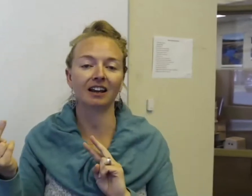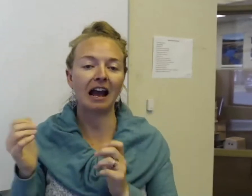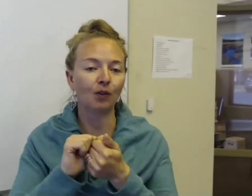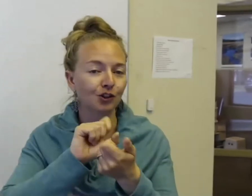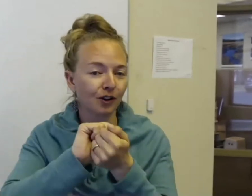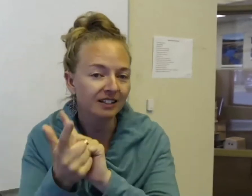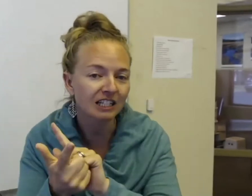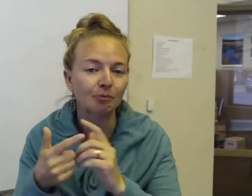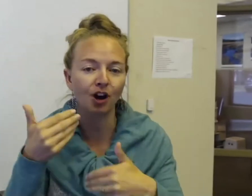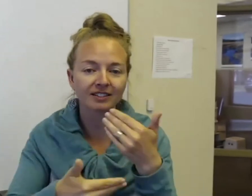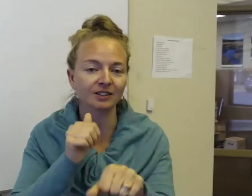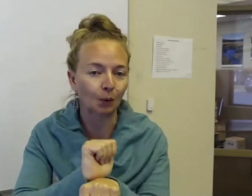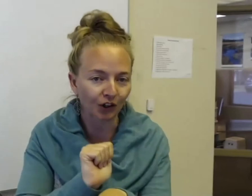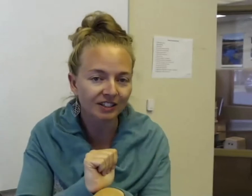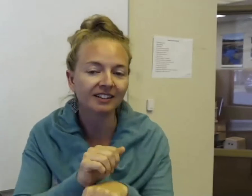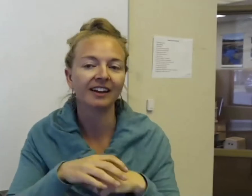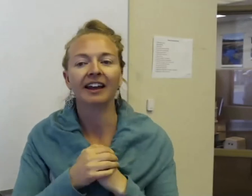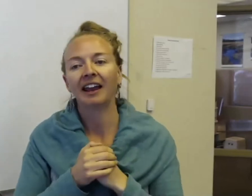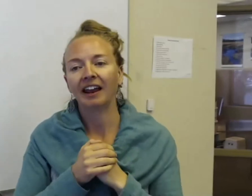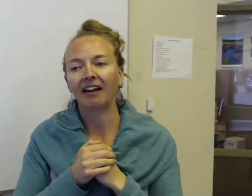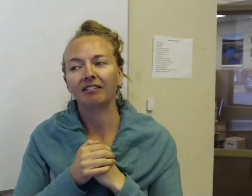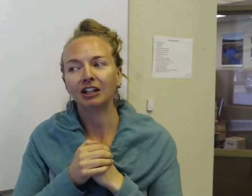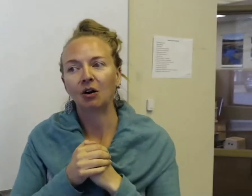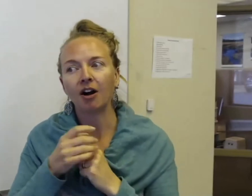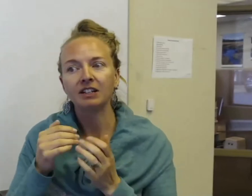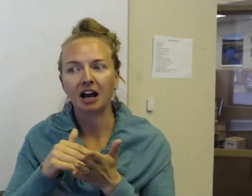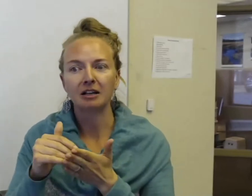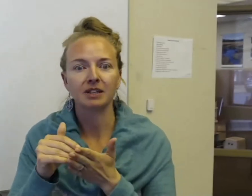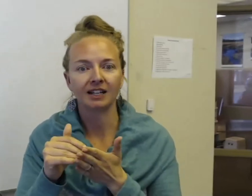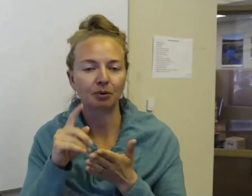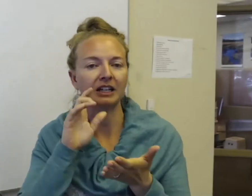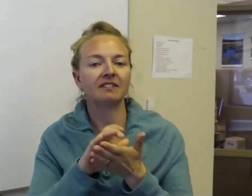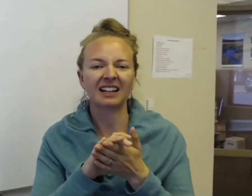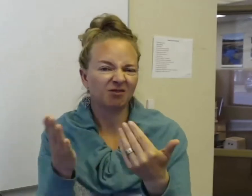how the translation process works. And, you know, oftentimes it is believed that it's